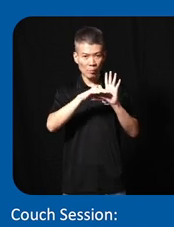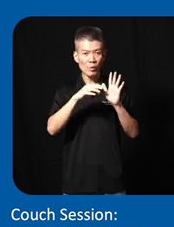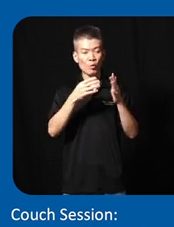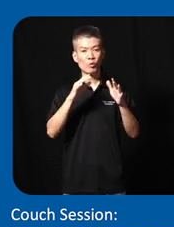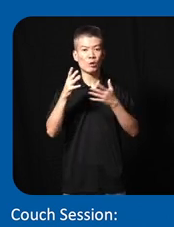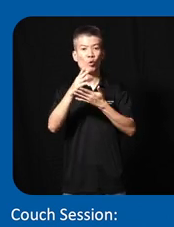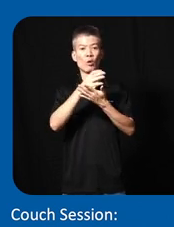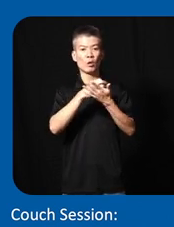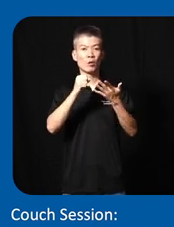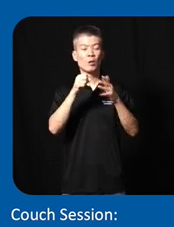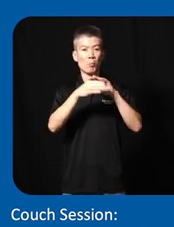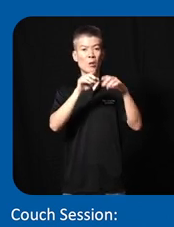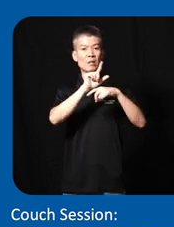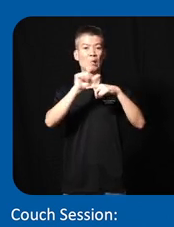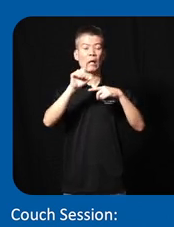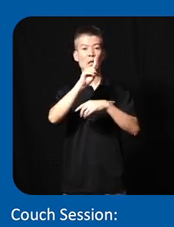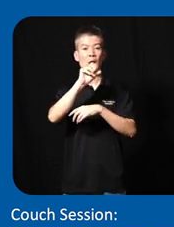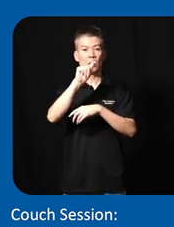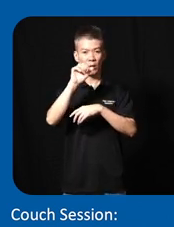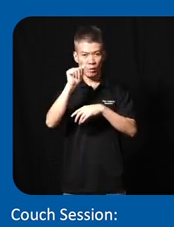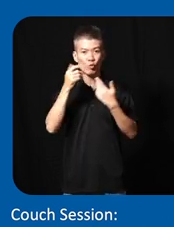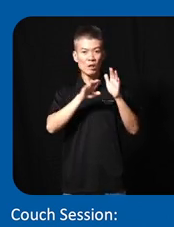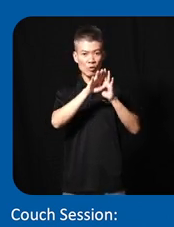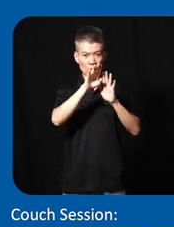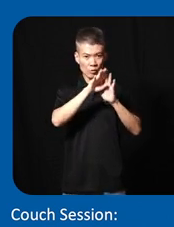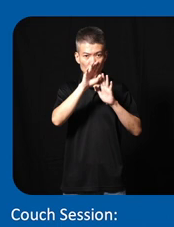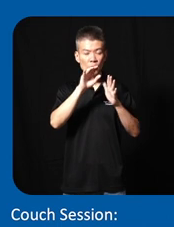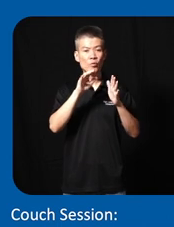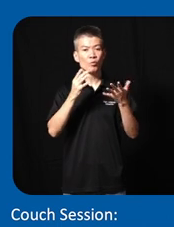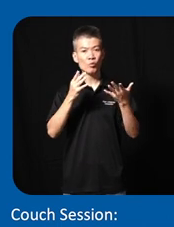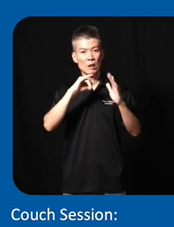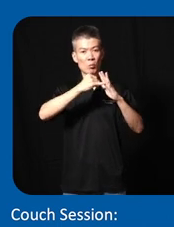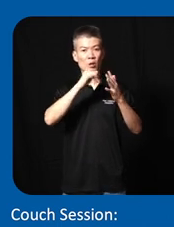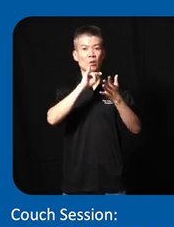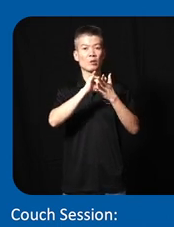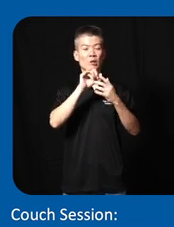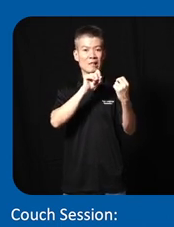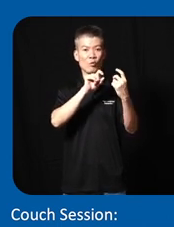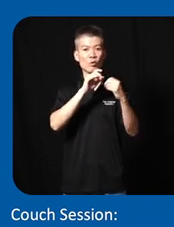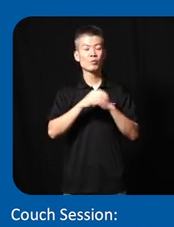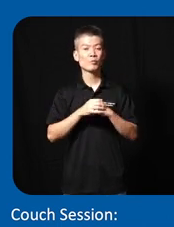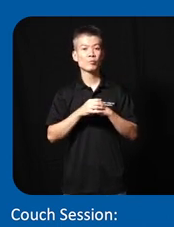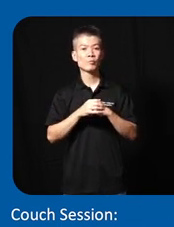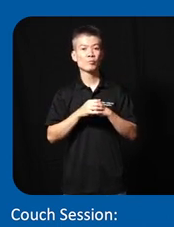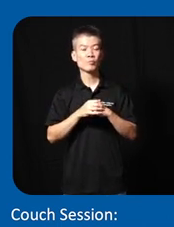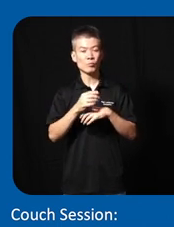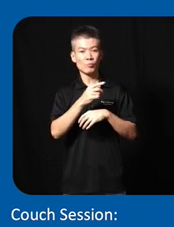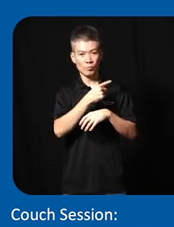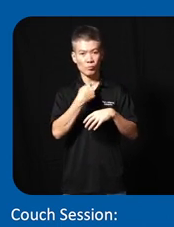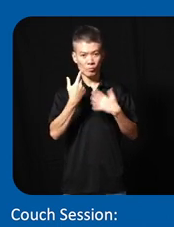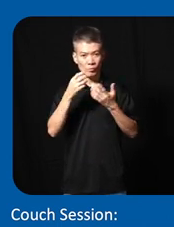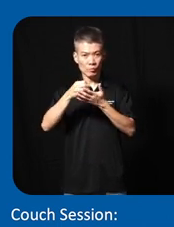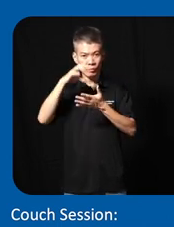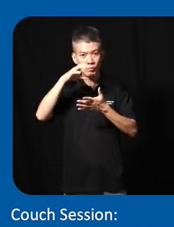collect the Baseline data we develop methodology we implement the survey we uh we enrich the data